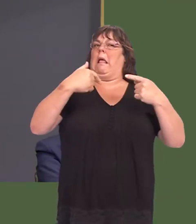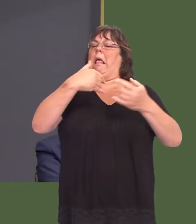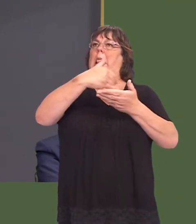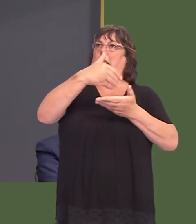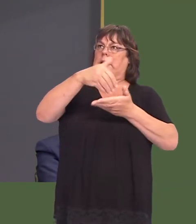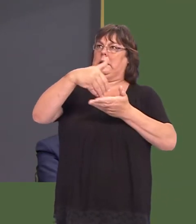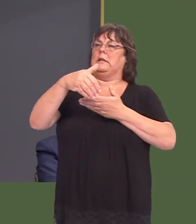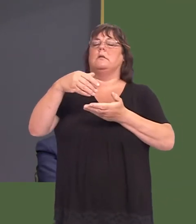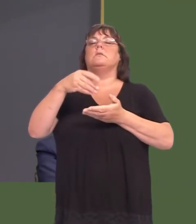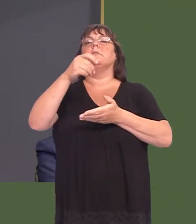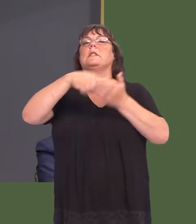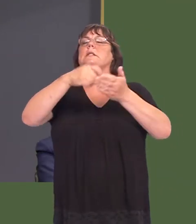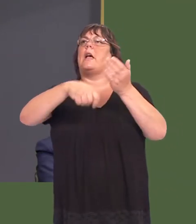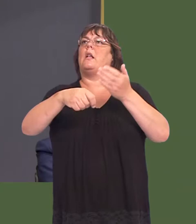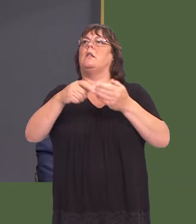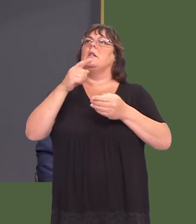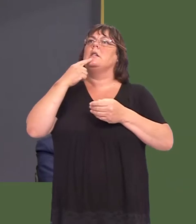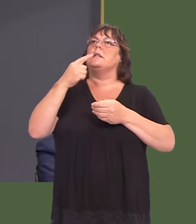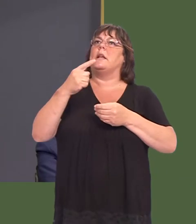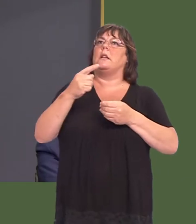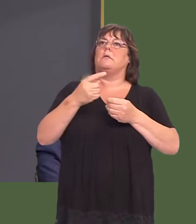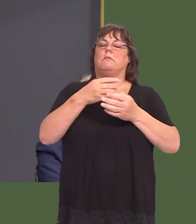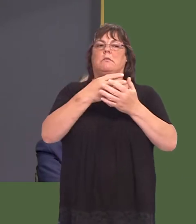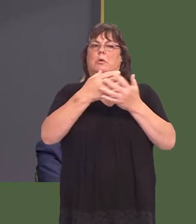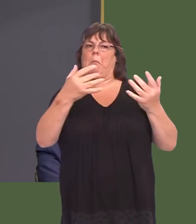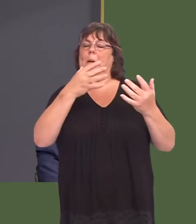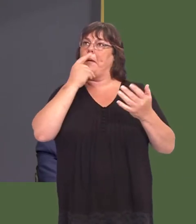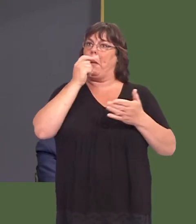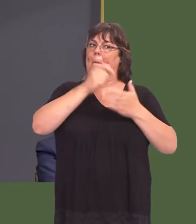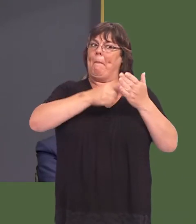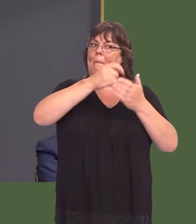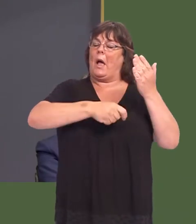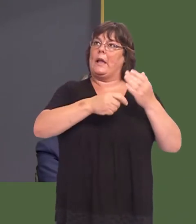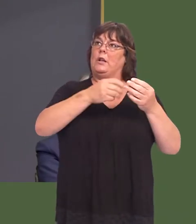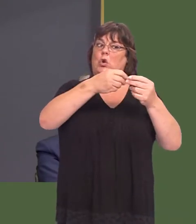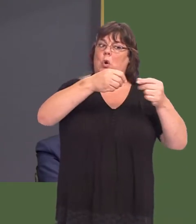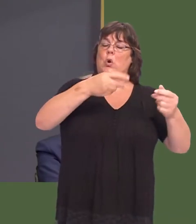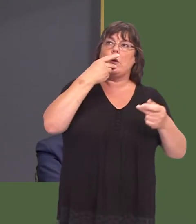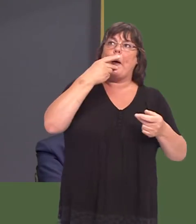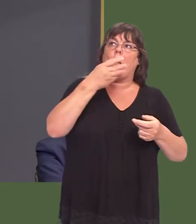cent of Welsh smokers purchased non-duty-paid tobacco products.